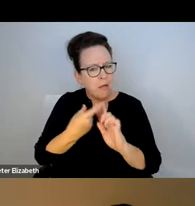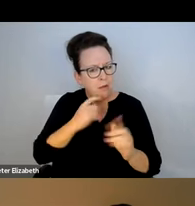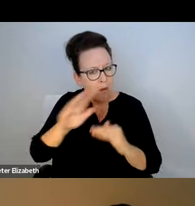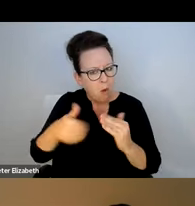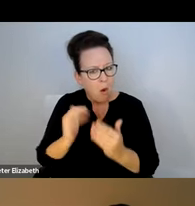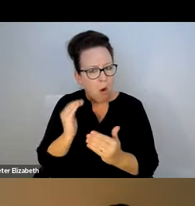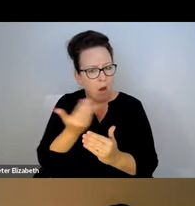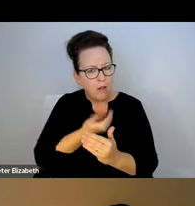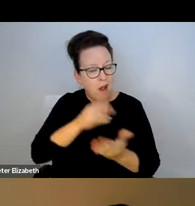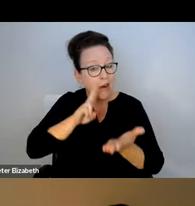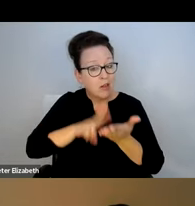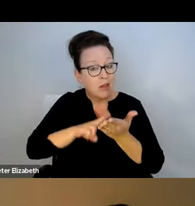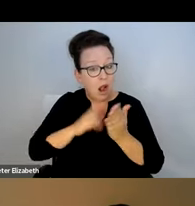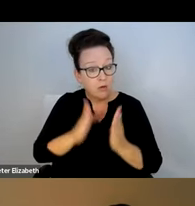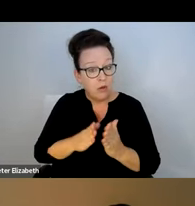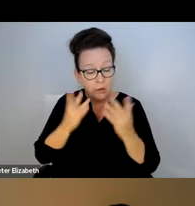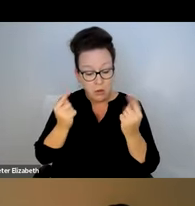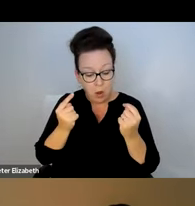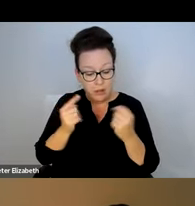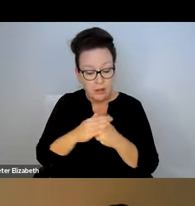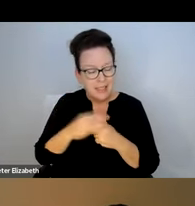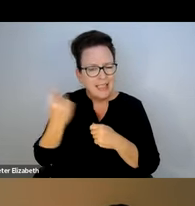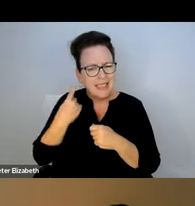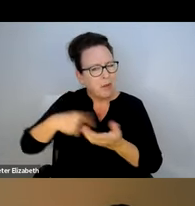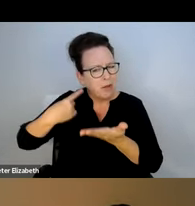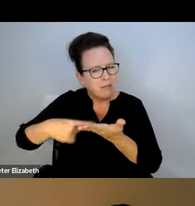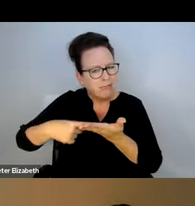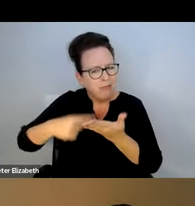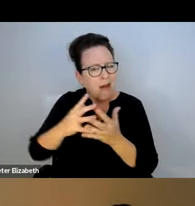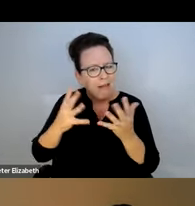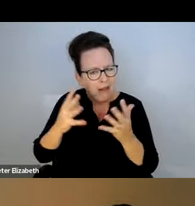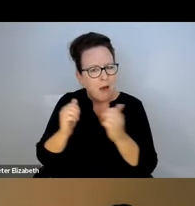AND I SHOULD MENTION ONE THING THAT IS THE REQUIREMENT OF ALL